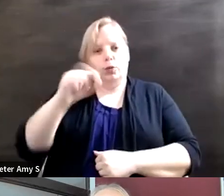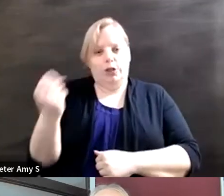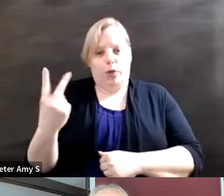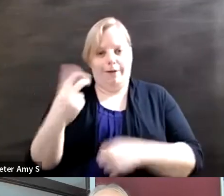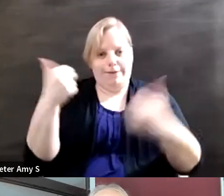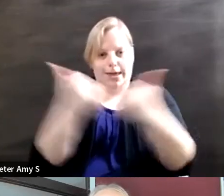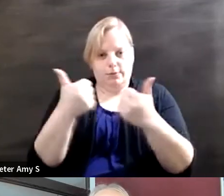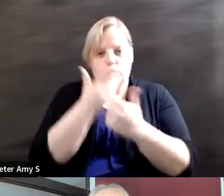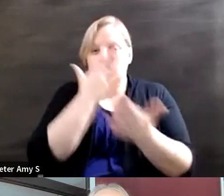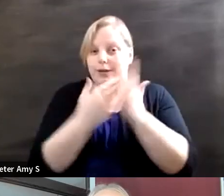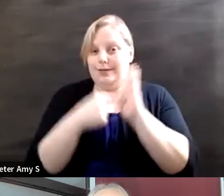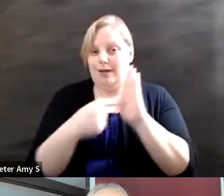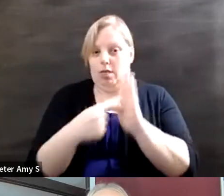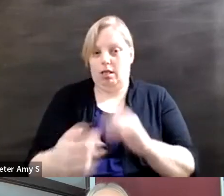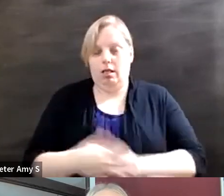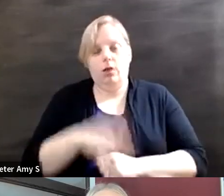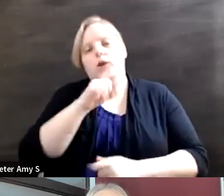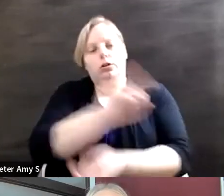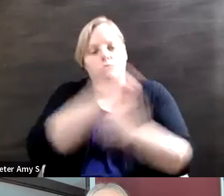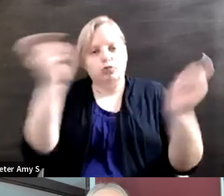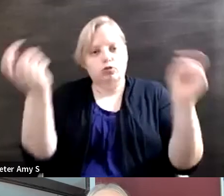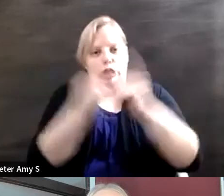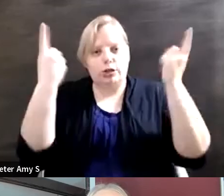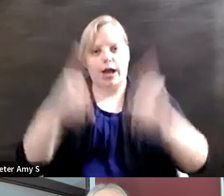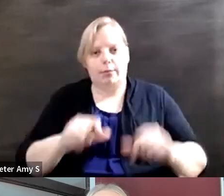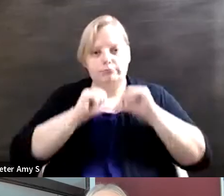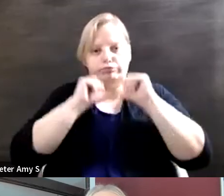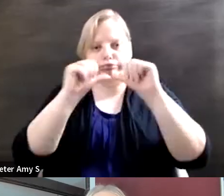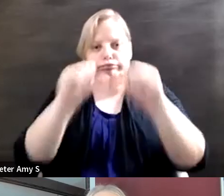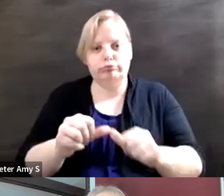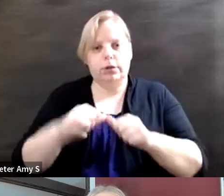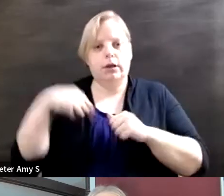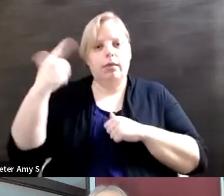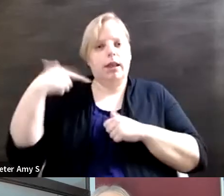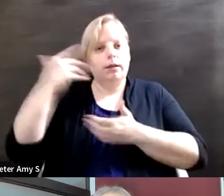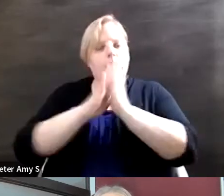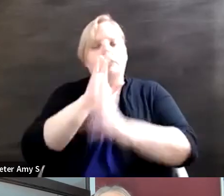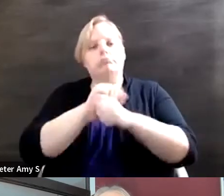of changes that were made within London to make it a more accessible city in preparations for